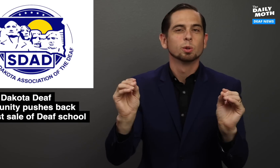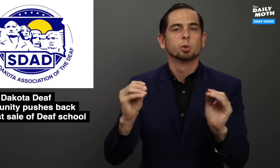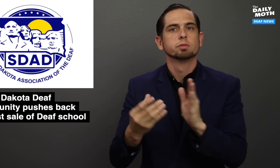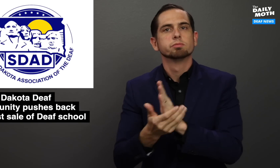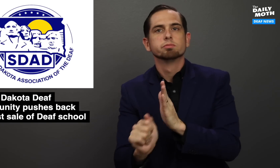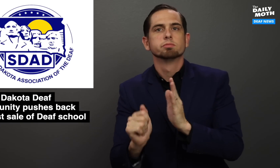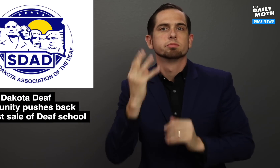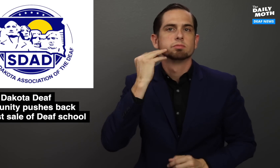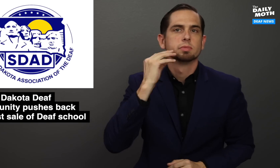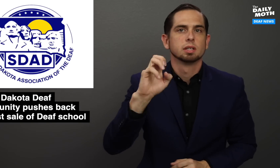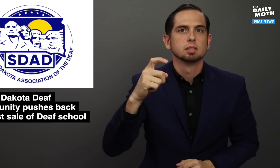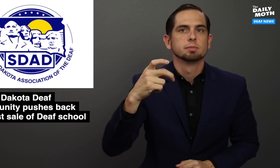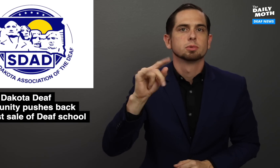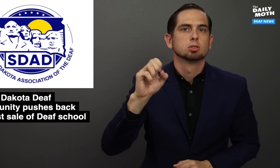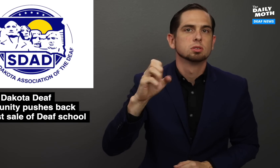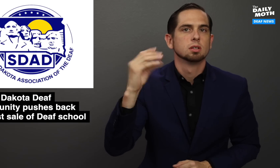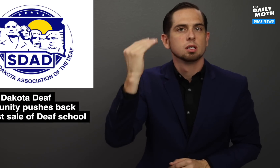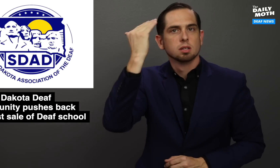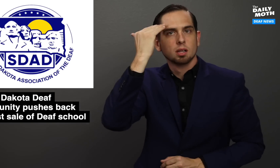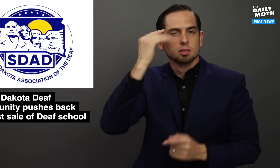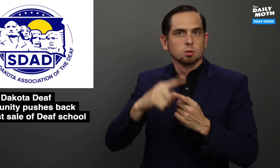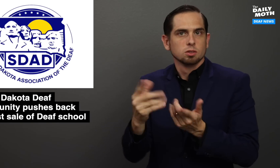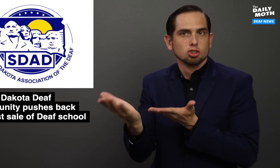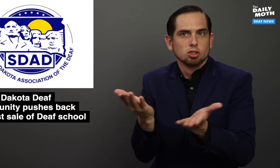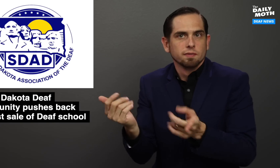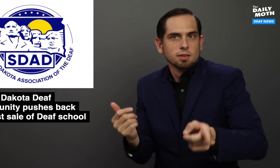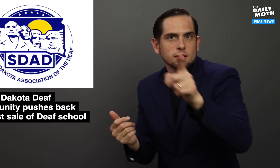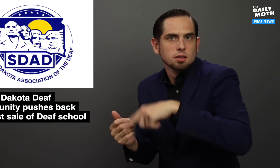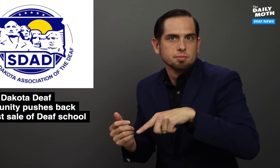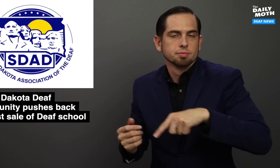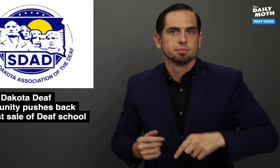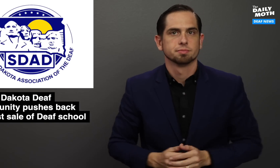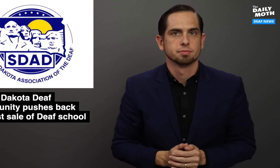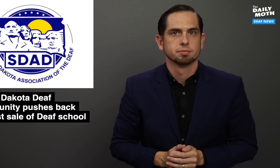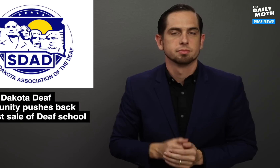the expertise and knowledge to serve them."